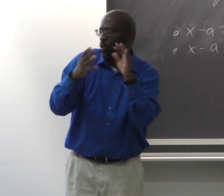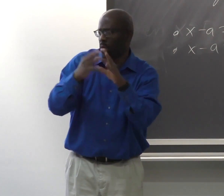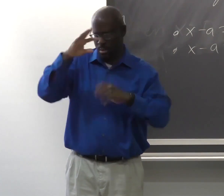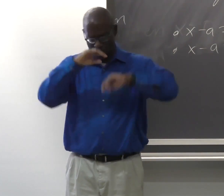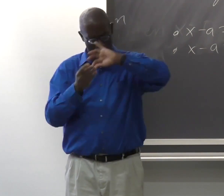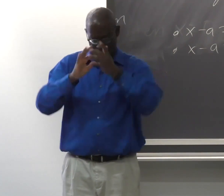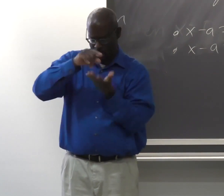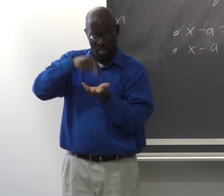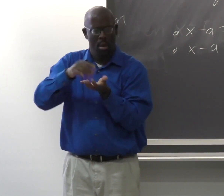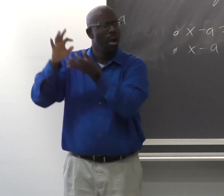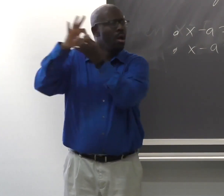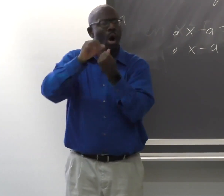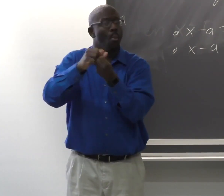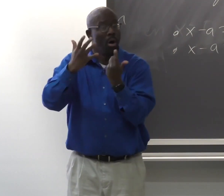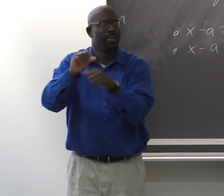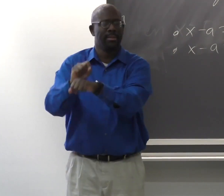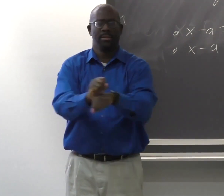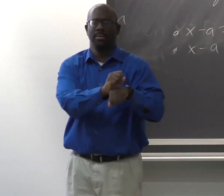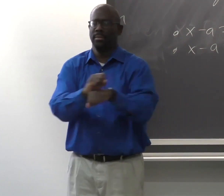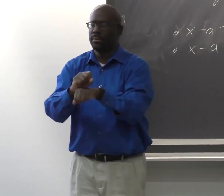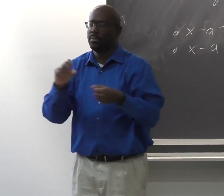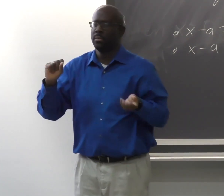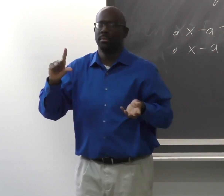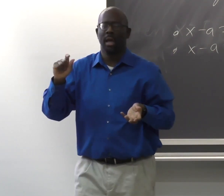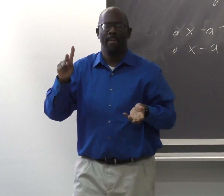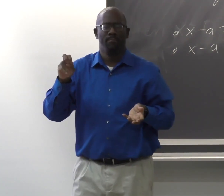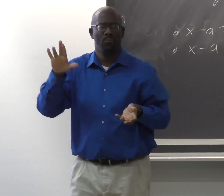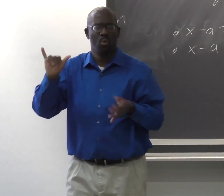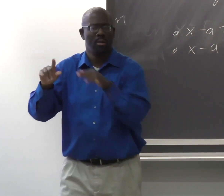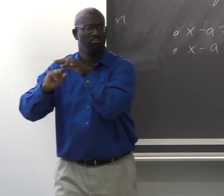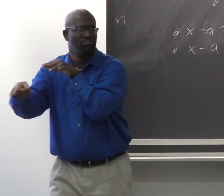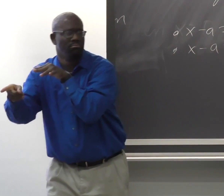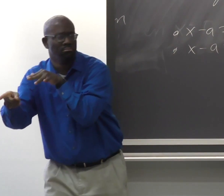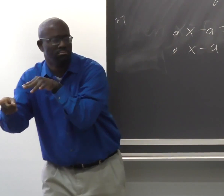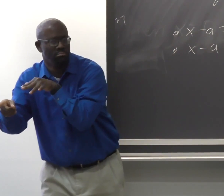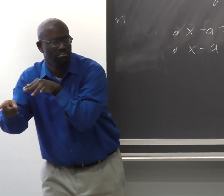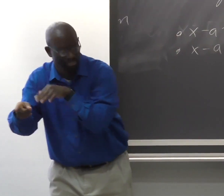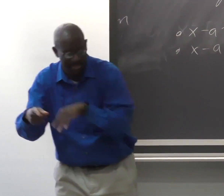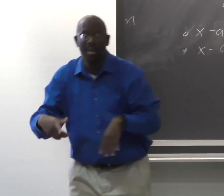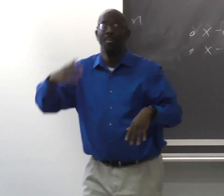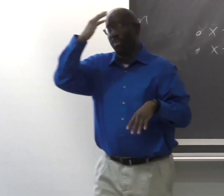There are different ABC stories and number of stories that are tied in to the idea of slavery